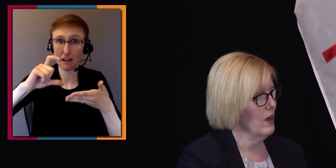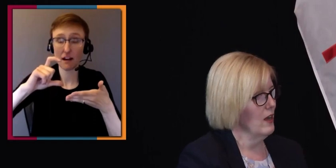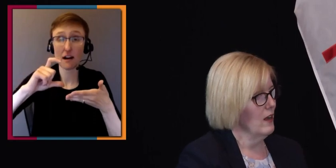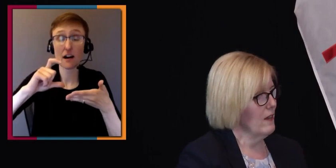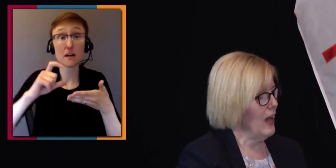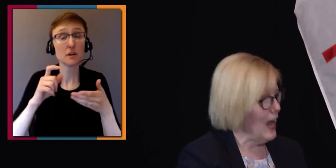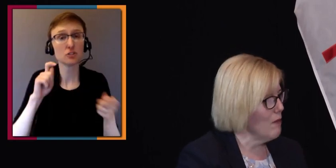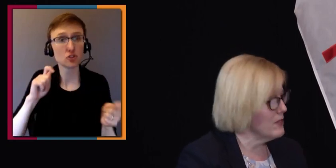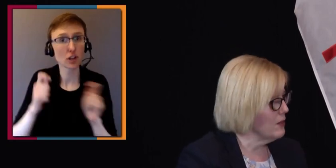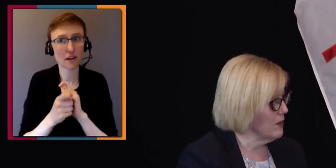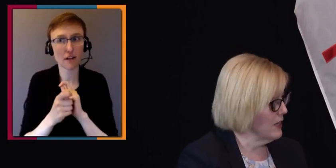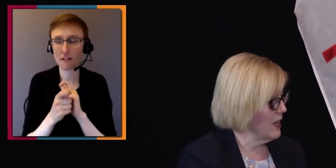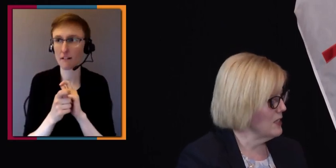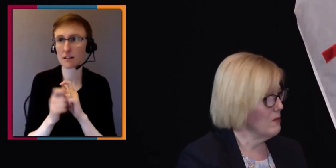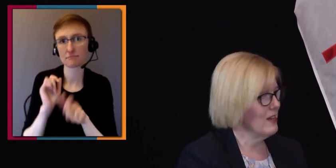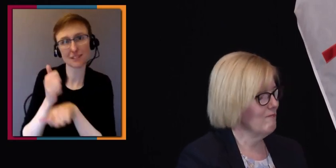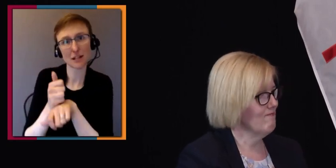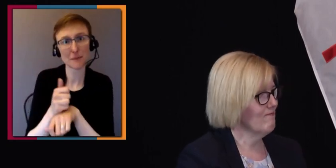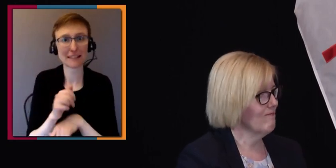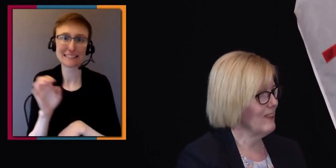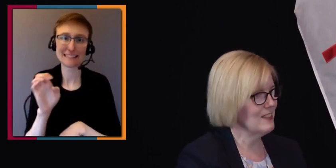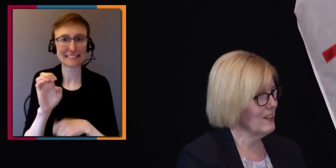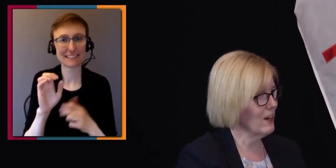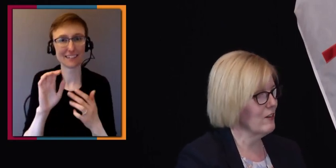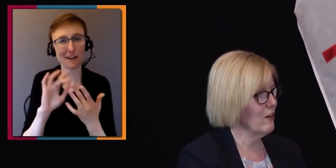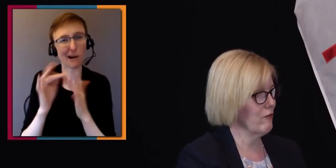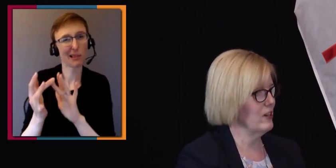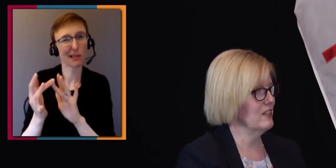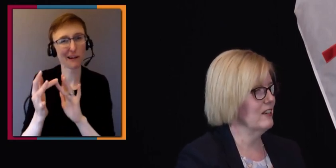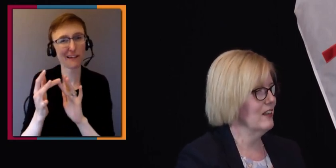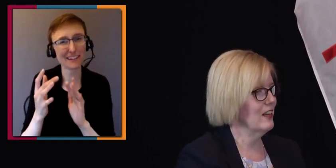So absolutely, yes, but that's not a good enough reason.